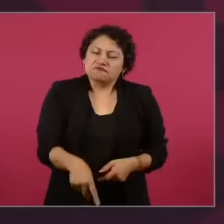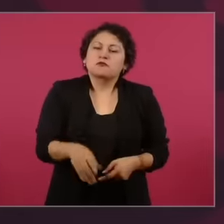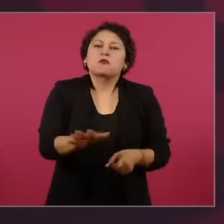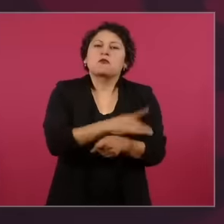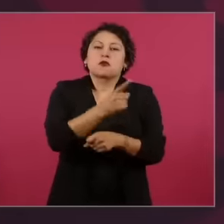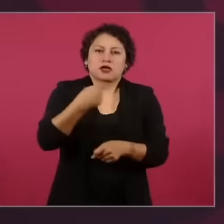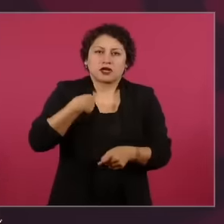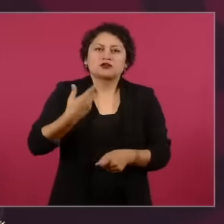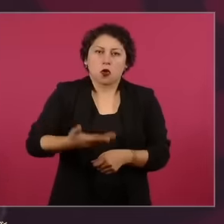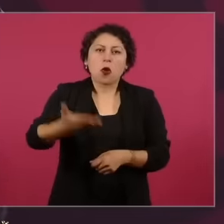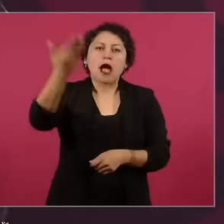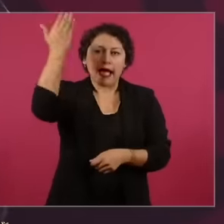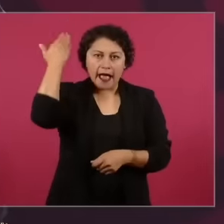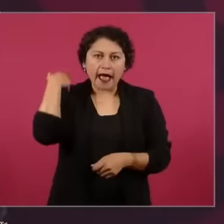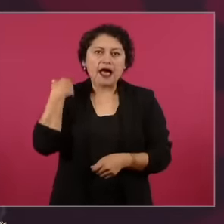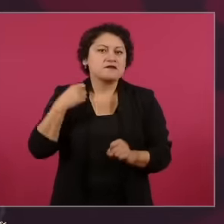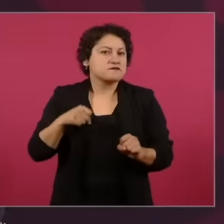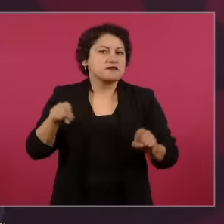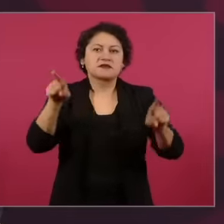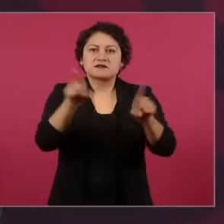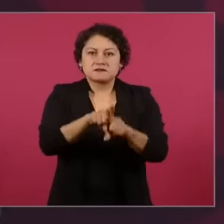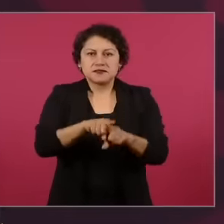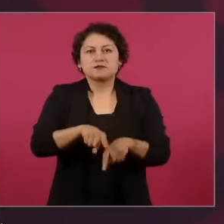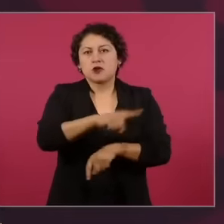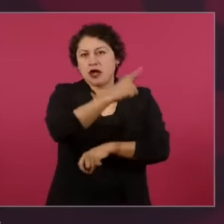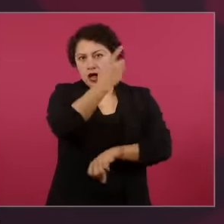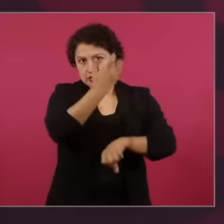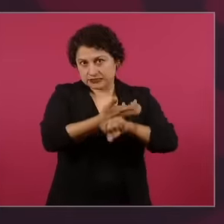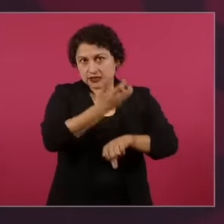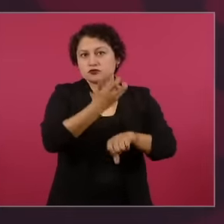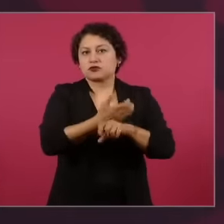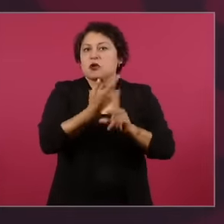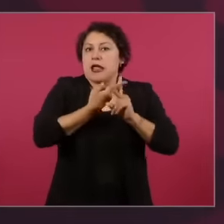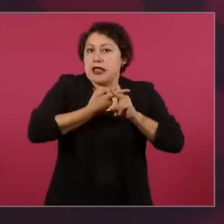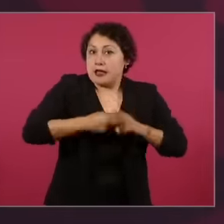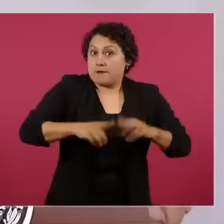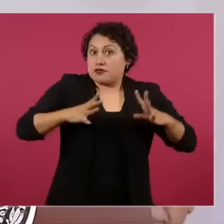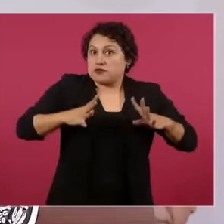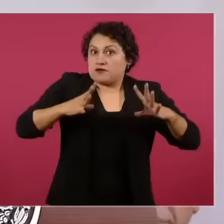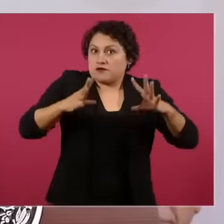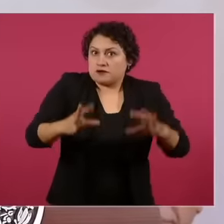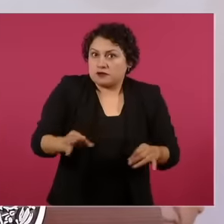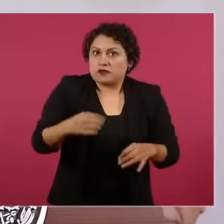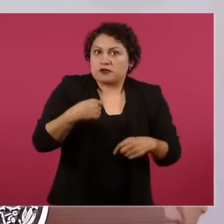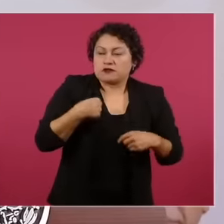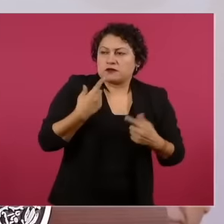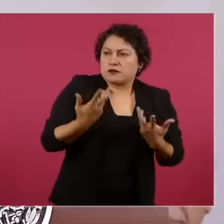objectivity from the United States where it began without censorship and then you collide head on. against